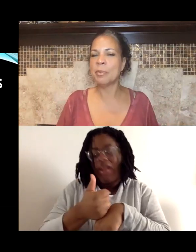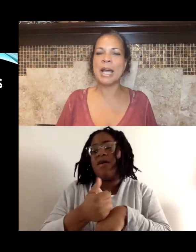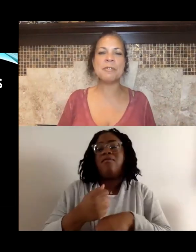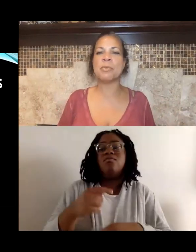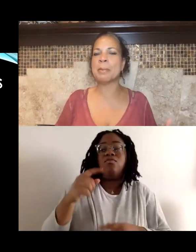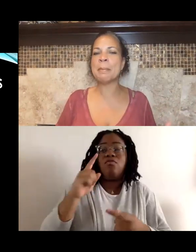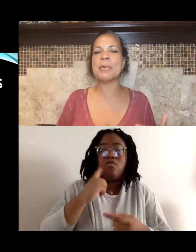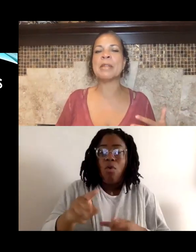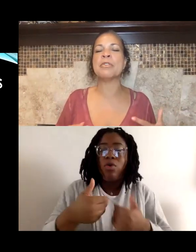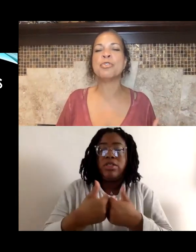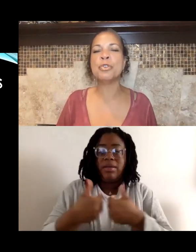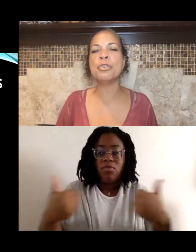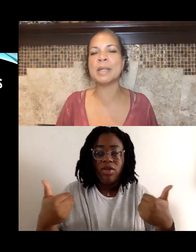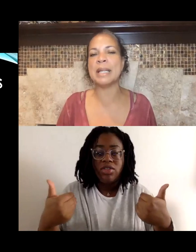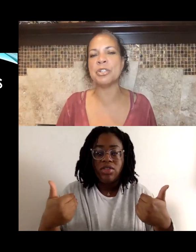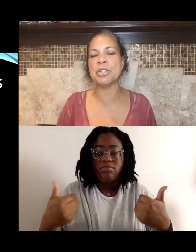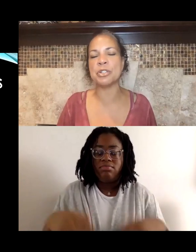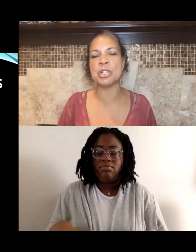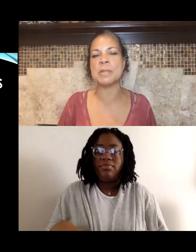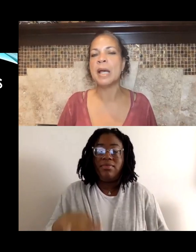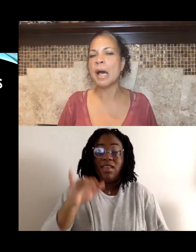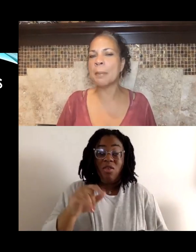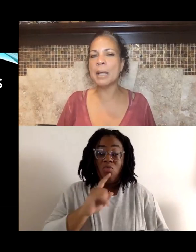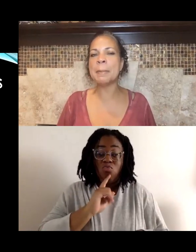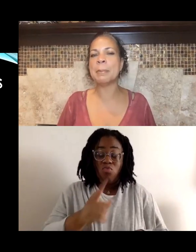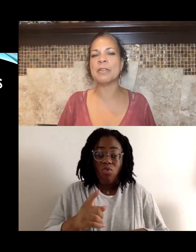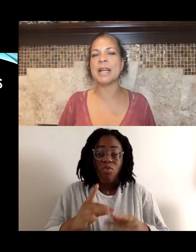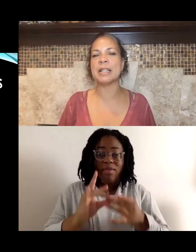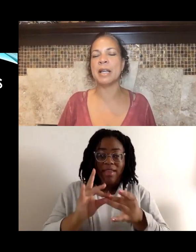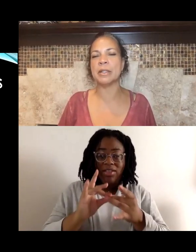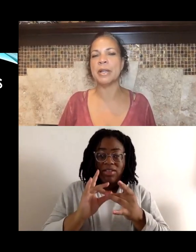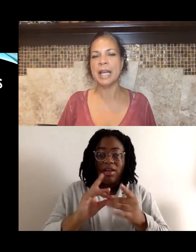We have to remember that the true relationships, among people of color,